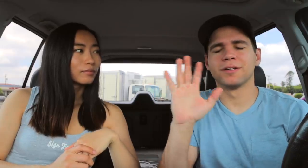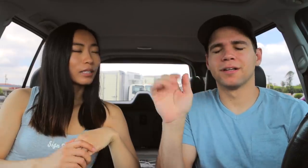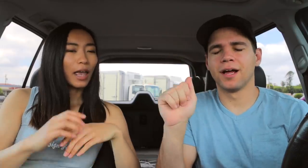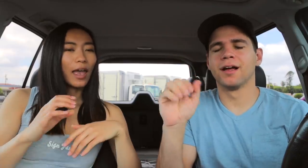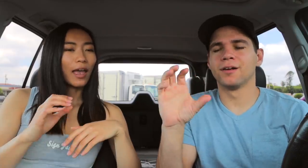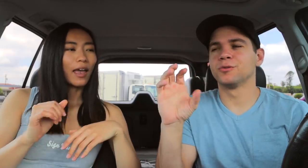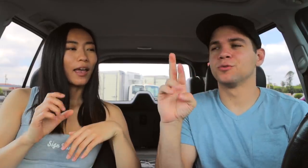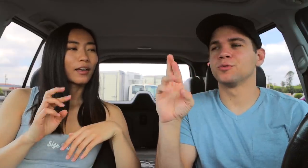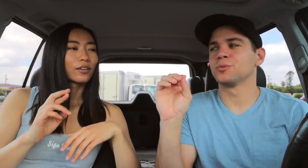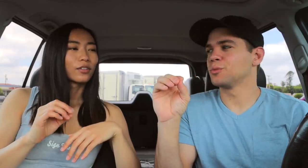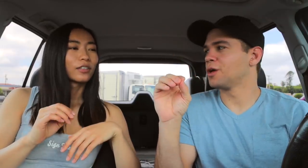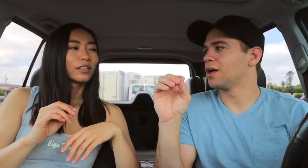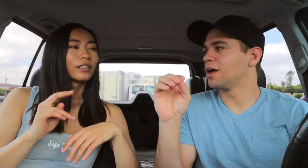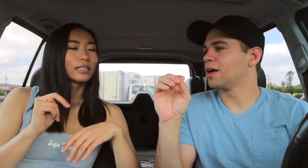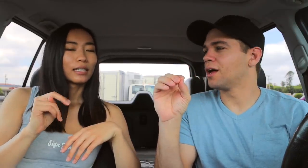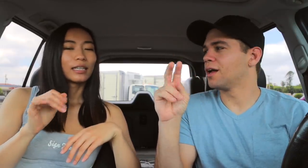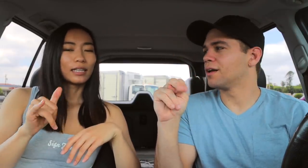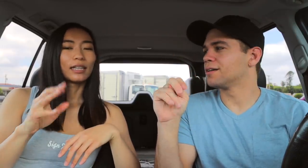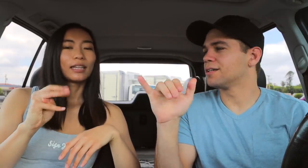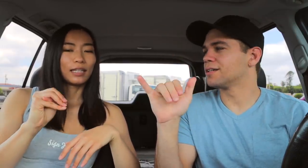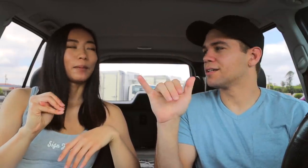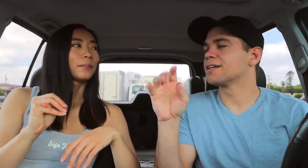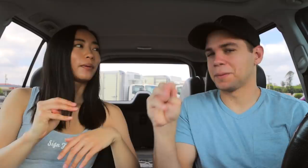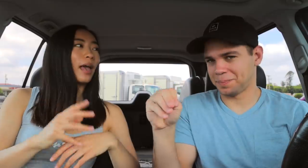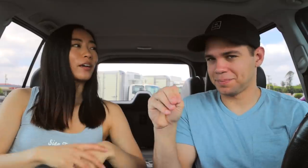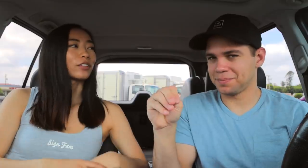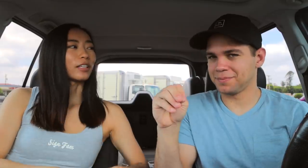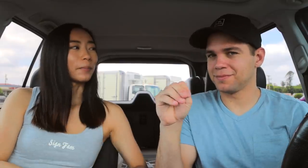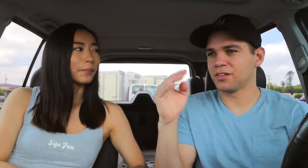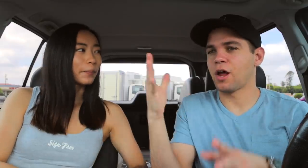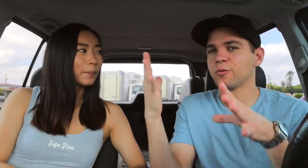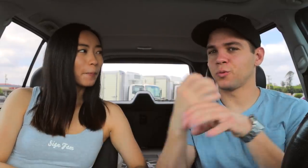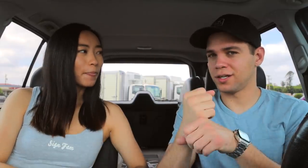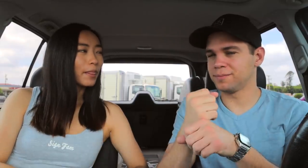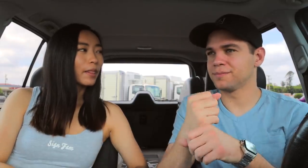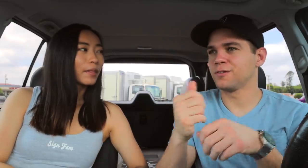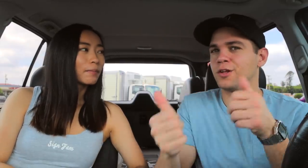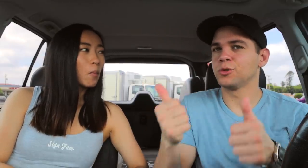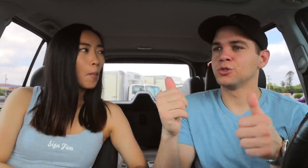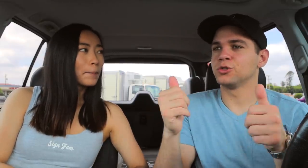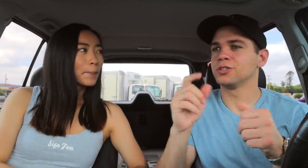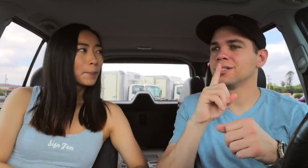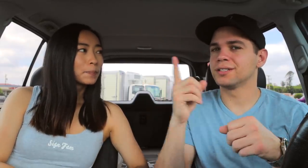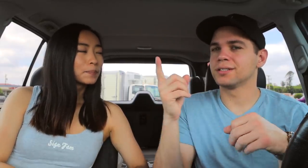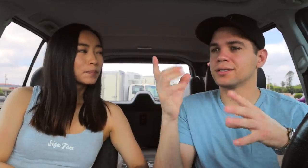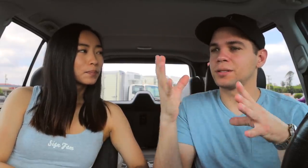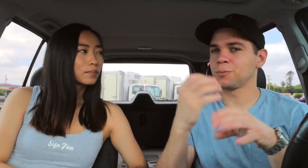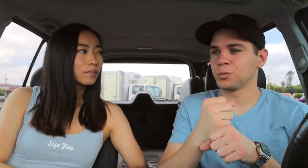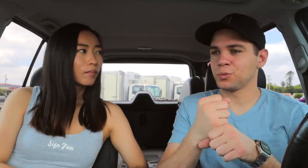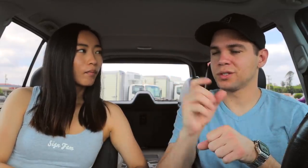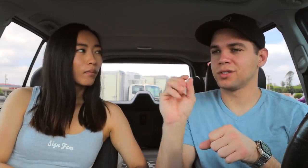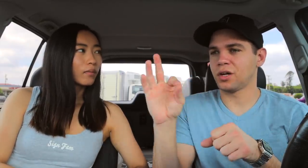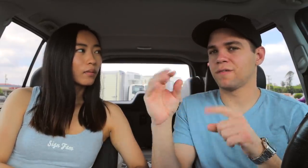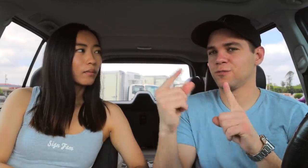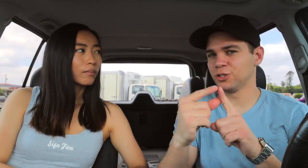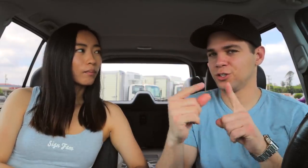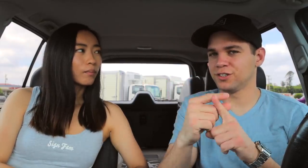A-C-R-O-N-Y-M. Acronym. Acronym which is a summary of words.